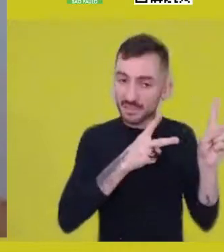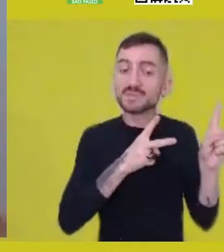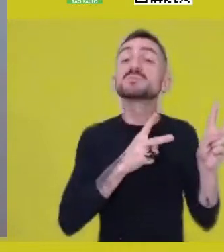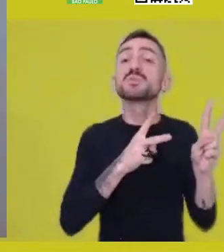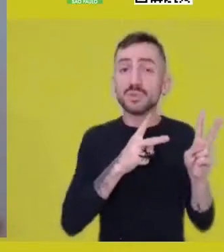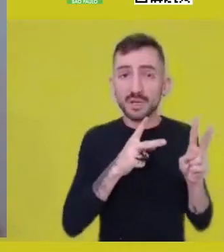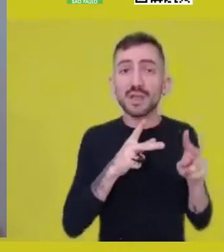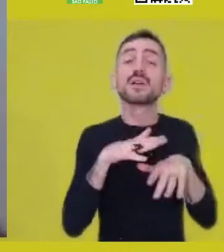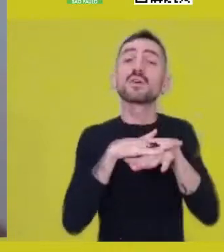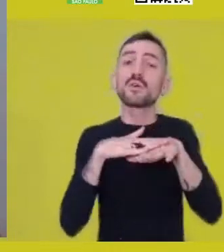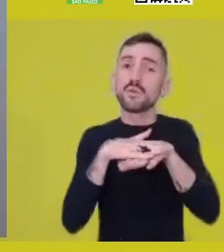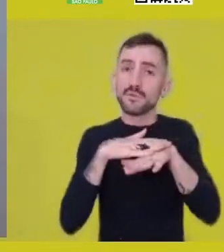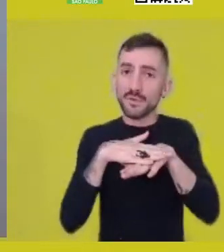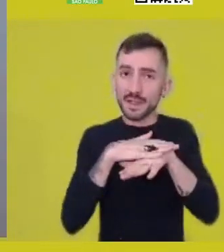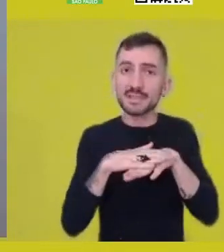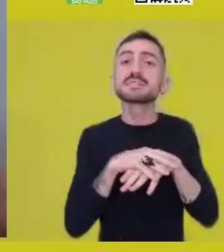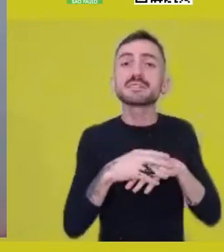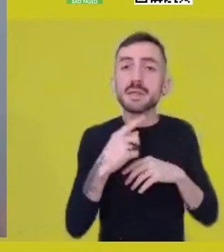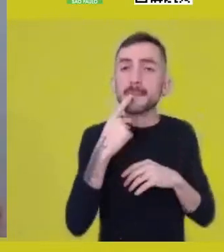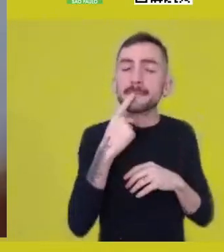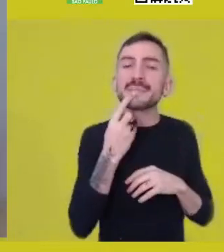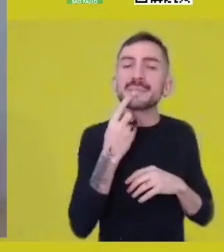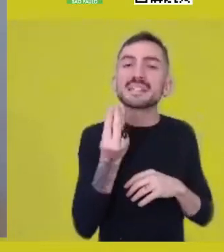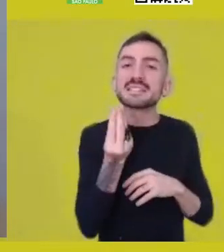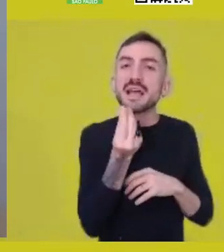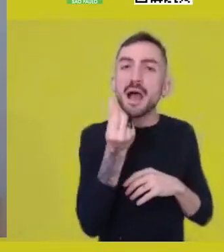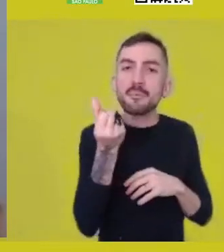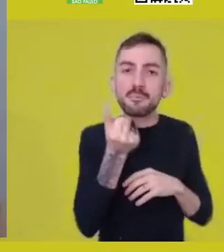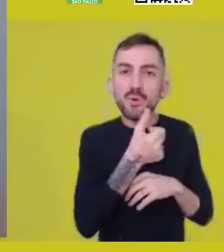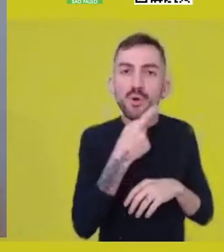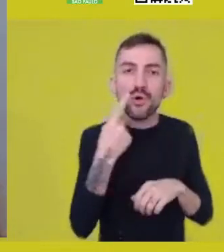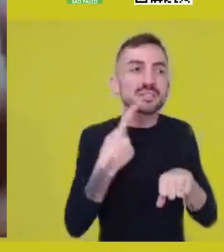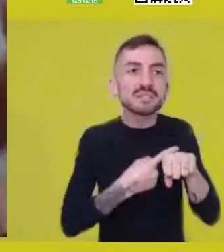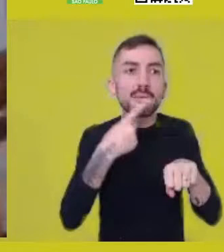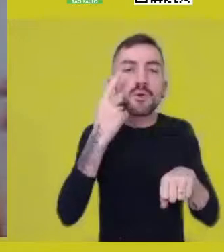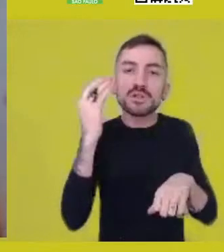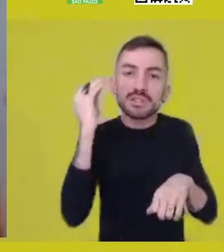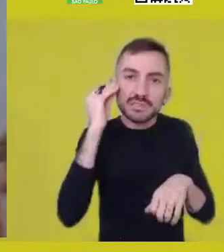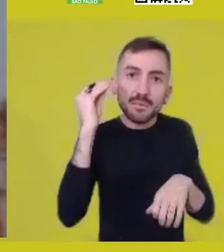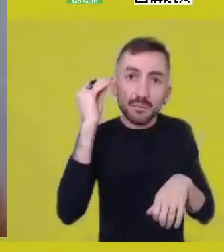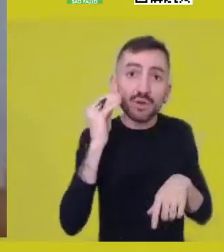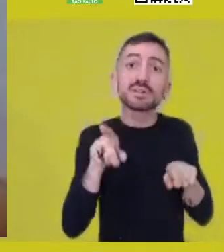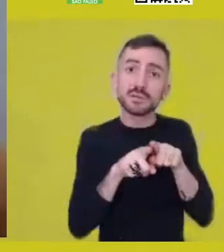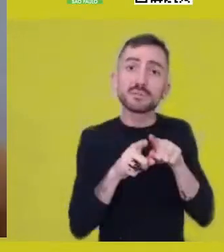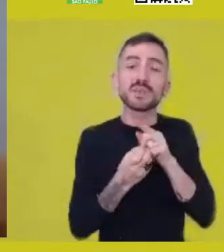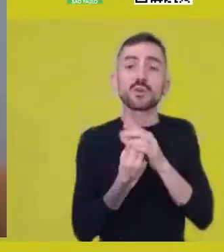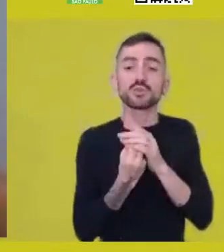ontological flavors, of course. That’s another way of being, perhaps,